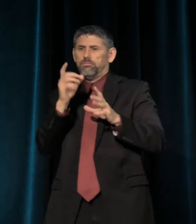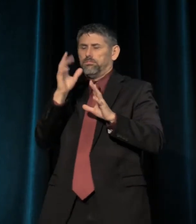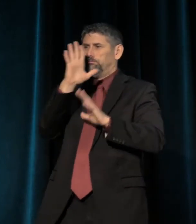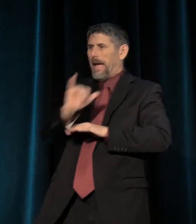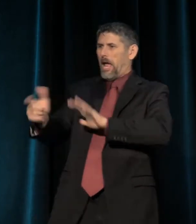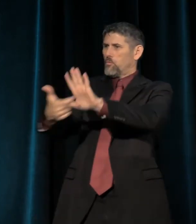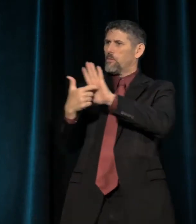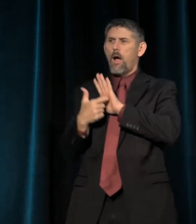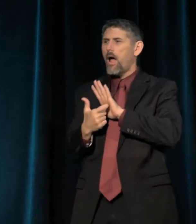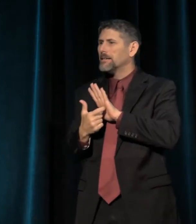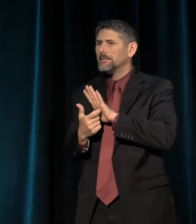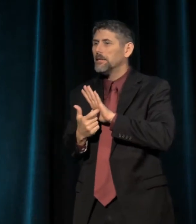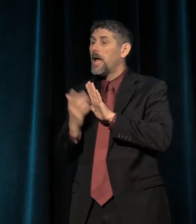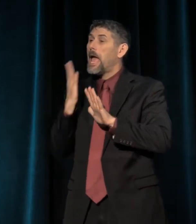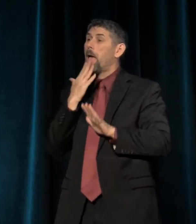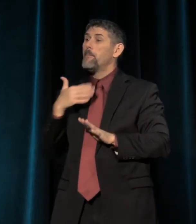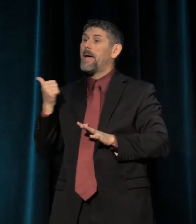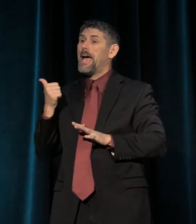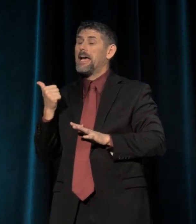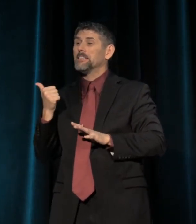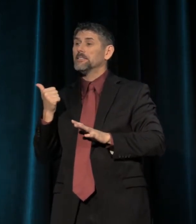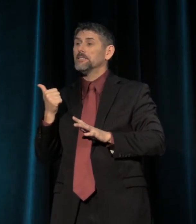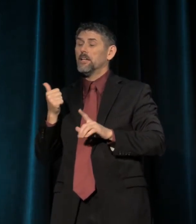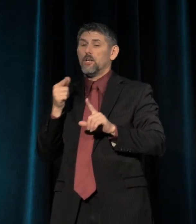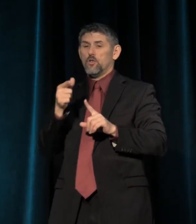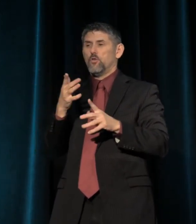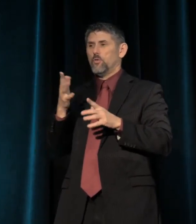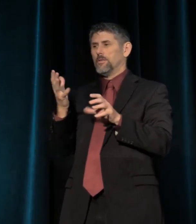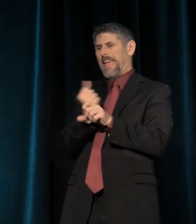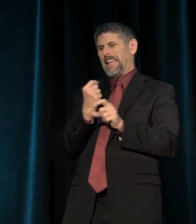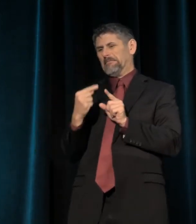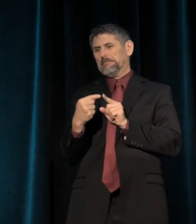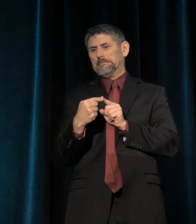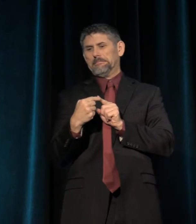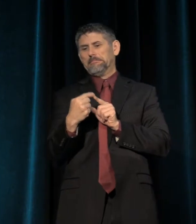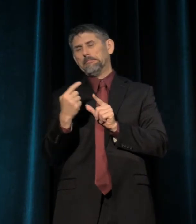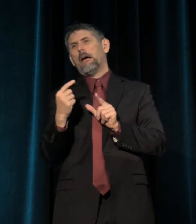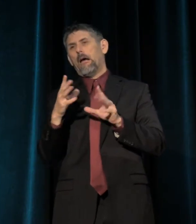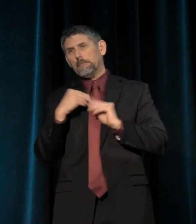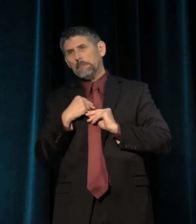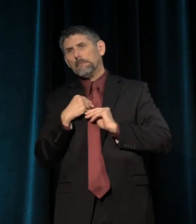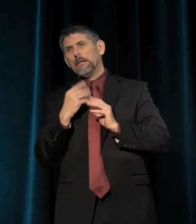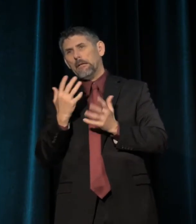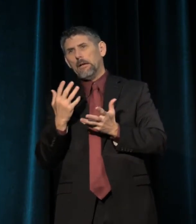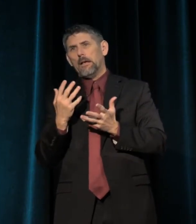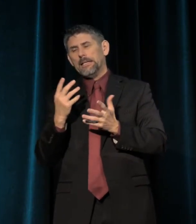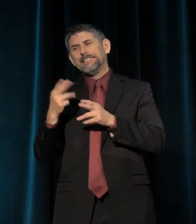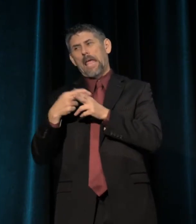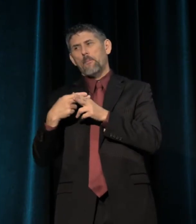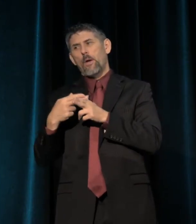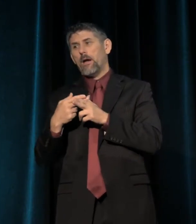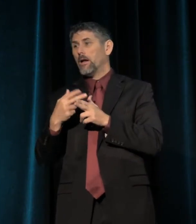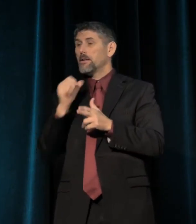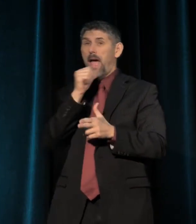At best, one gets a deference that's kind of temporary. Not kind of, definitely temporary, right?